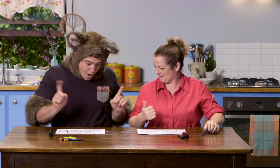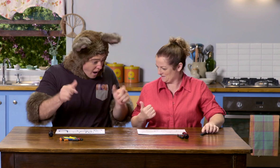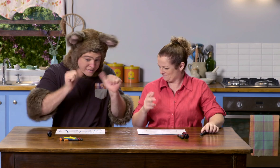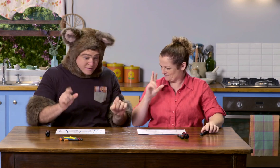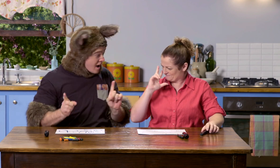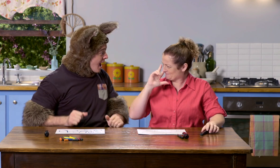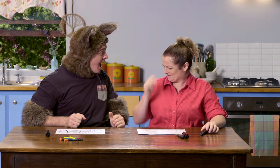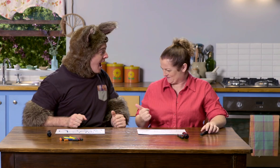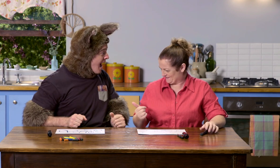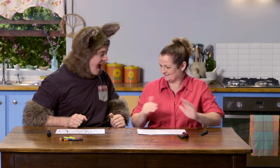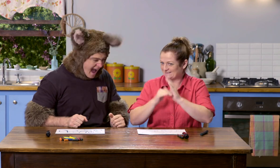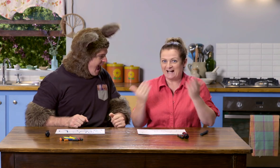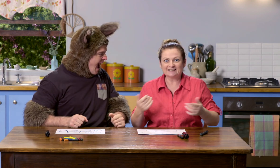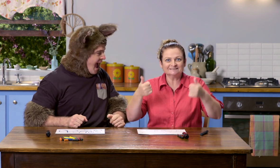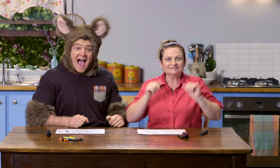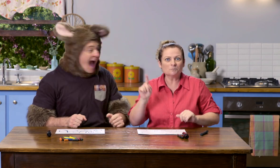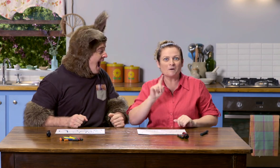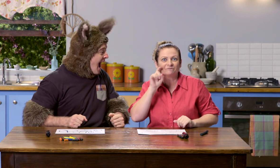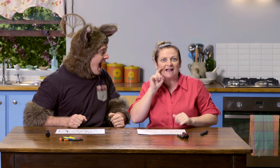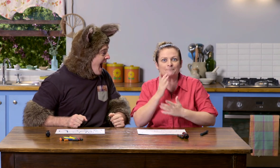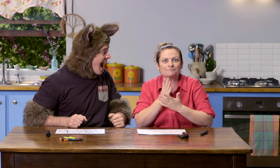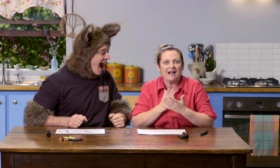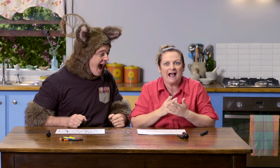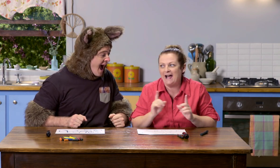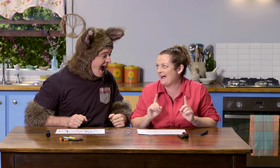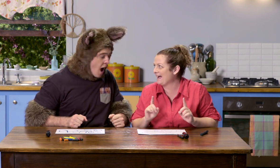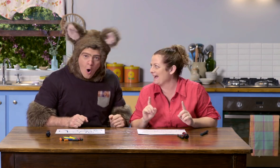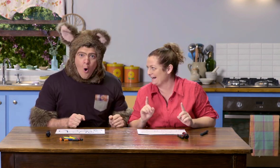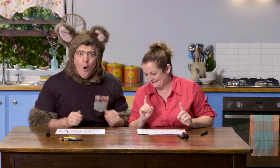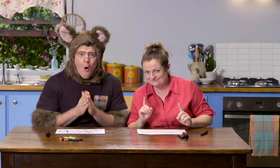OK, what's next? Ah, that looks great. Now comes the fun part.